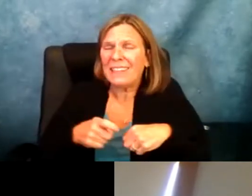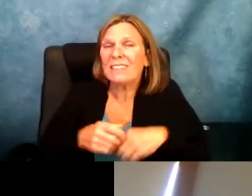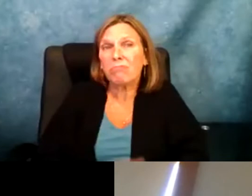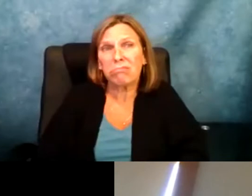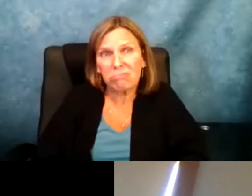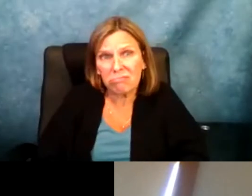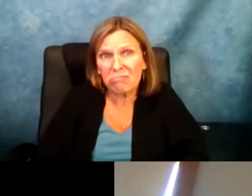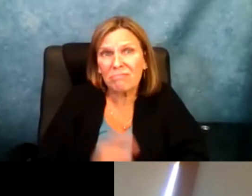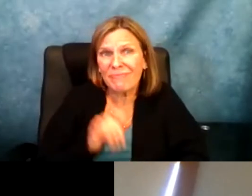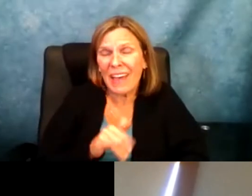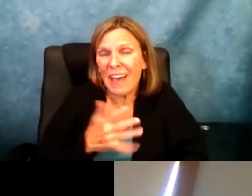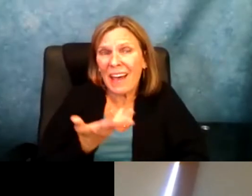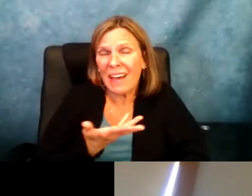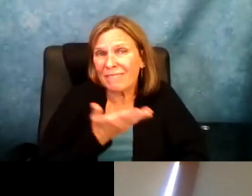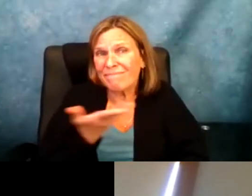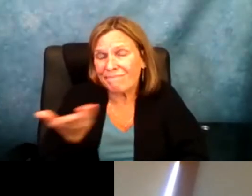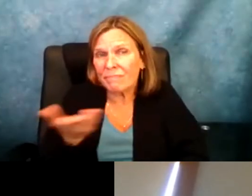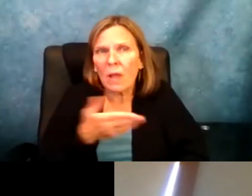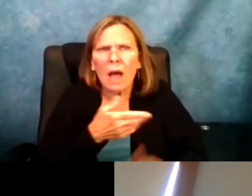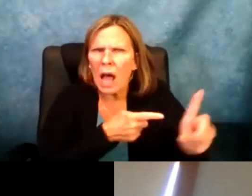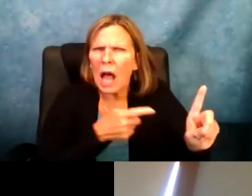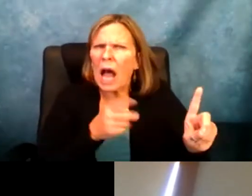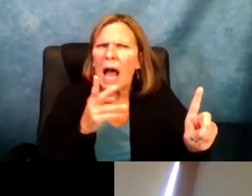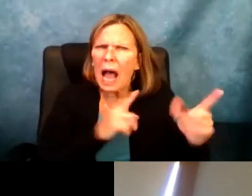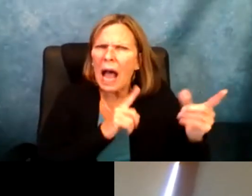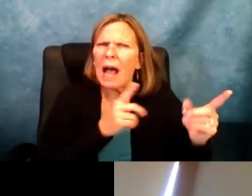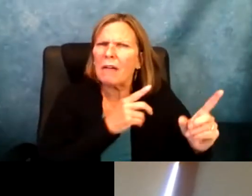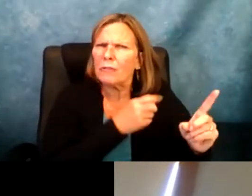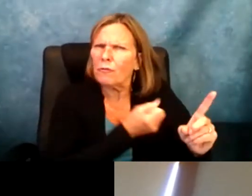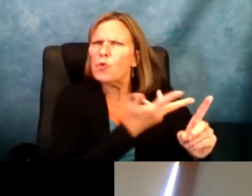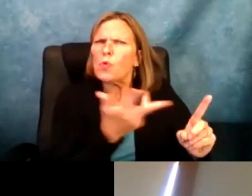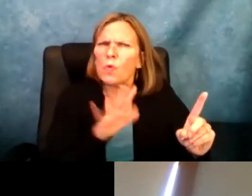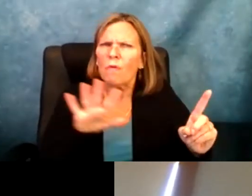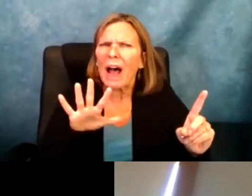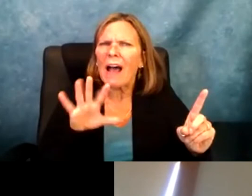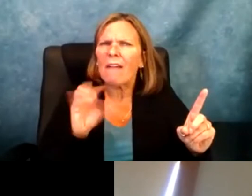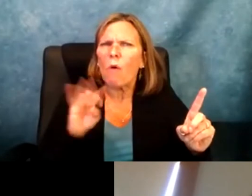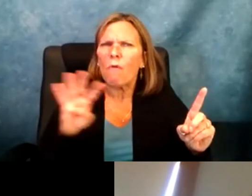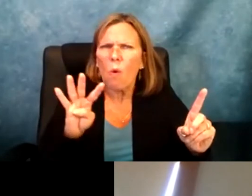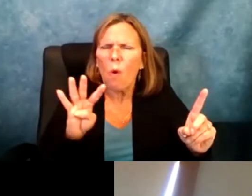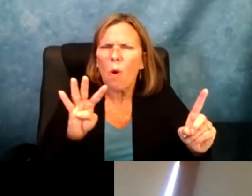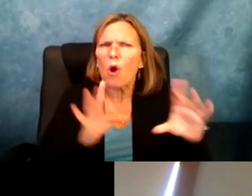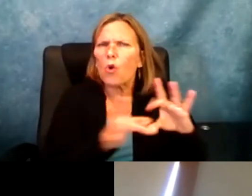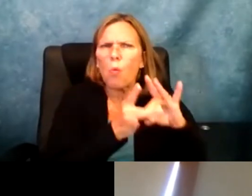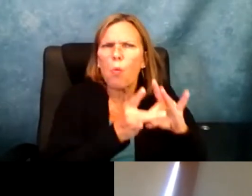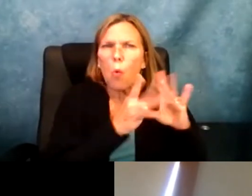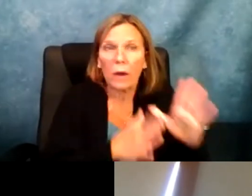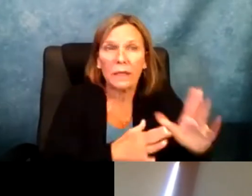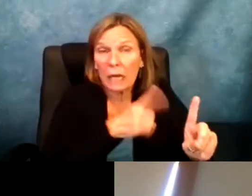and so I found like I have had some 504